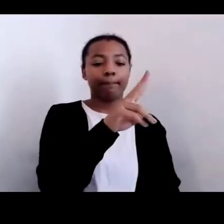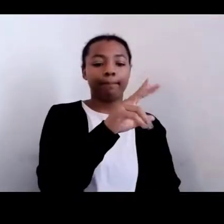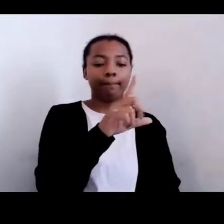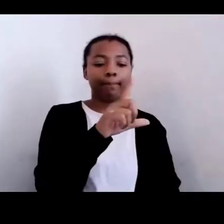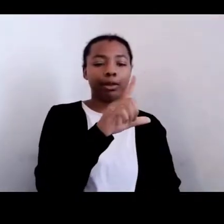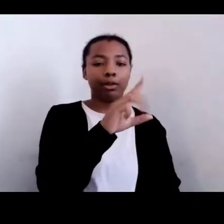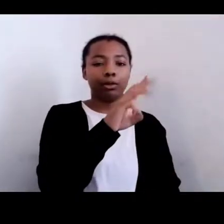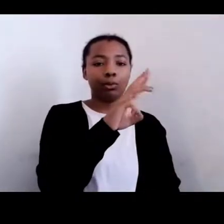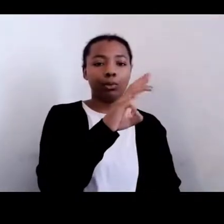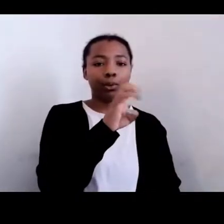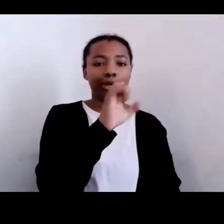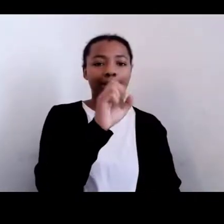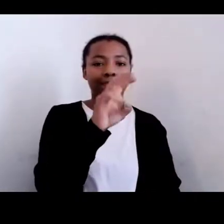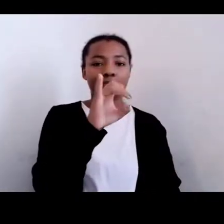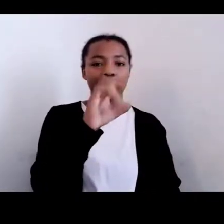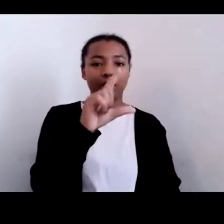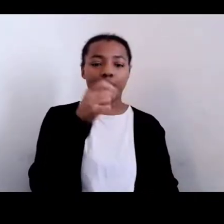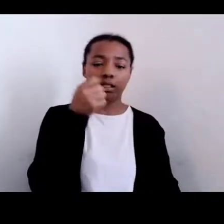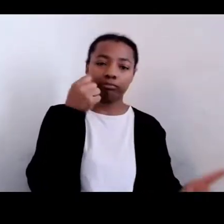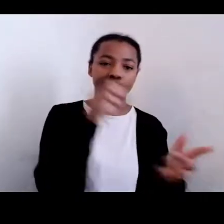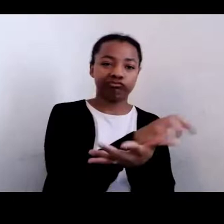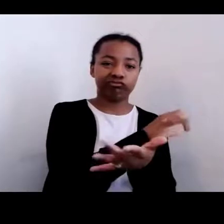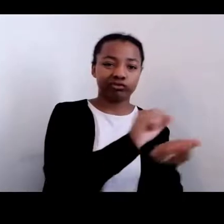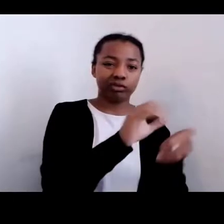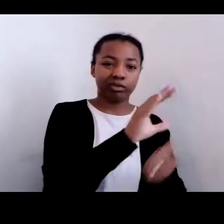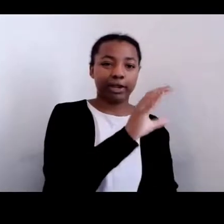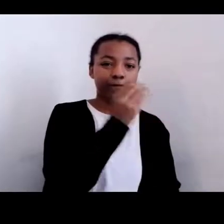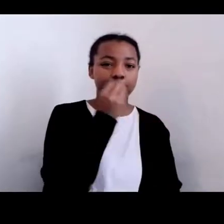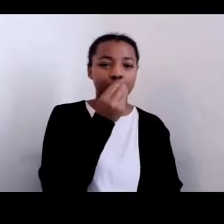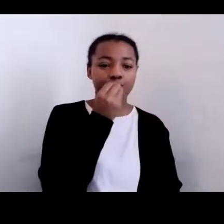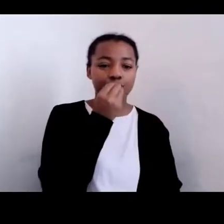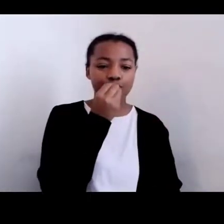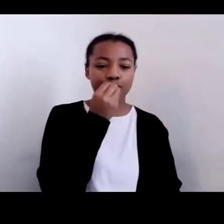Klan that doled out violence; and then, of course, the pull of